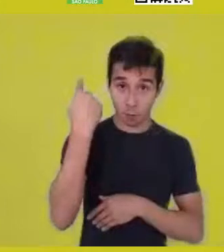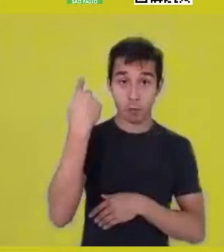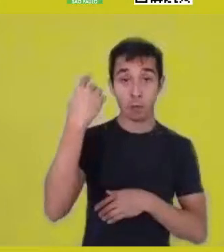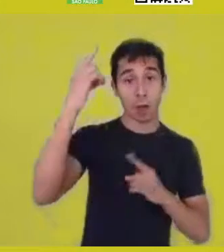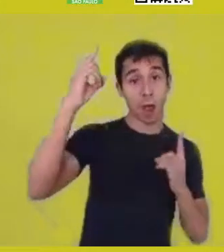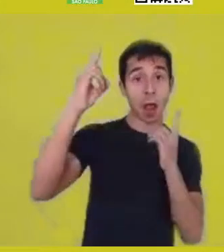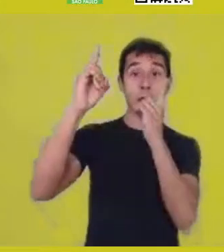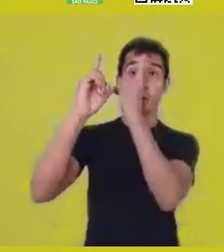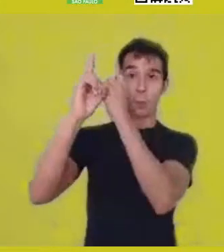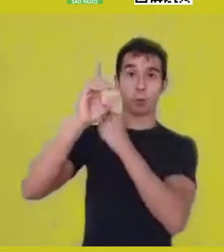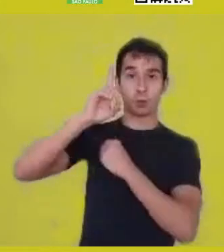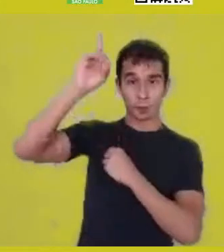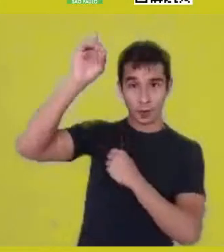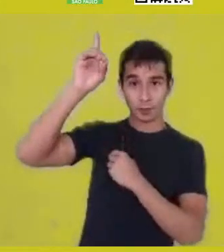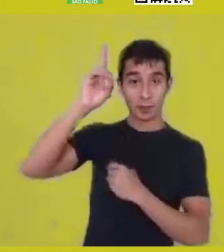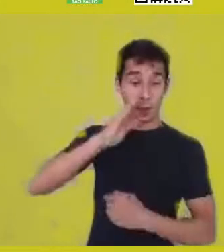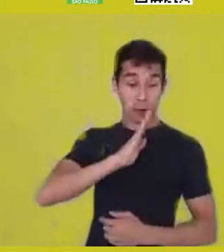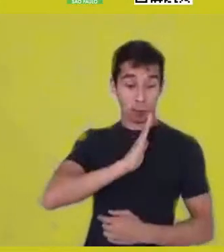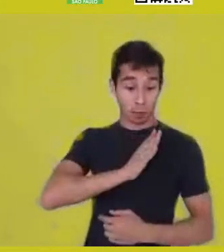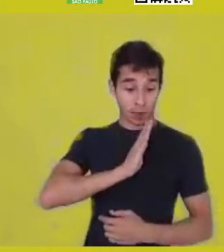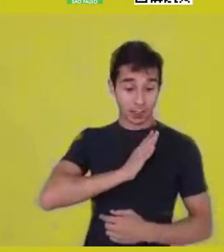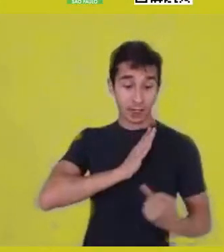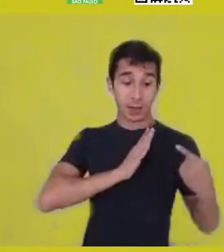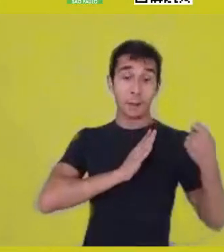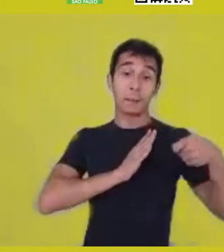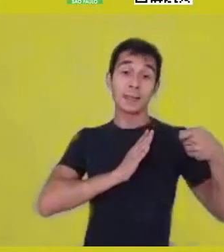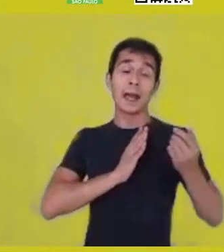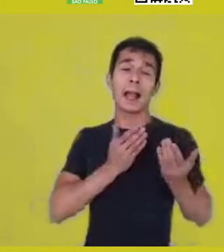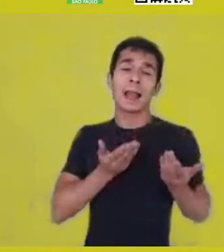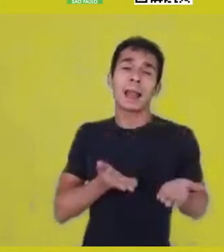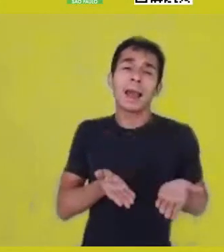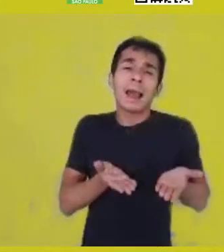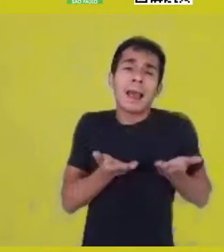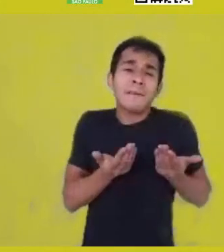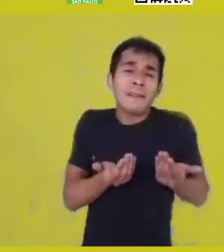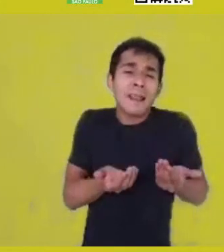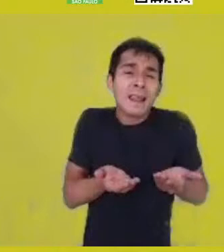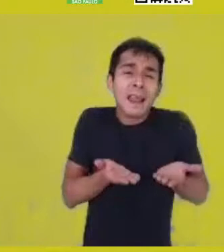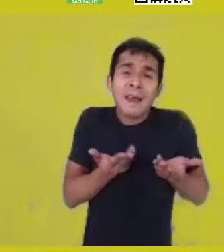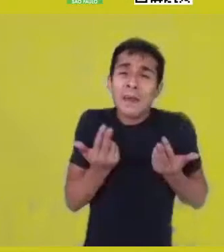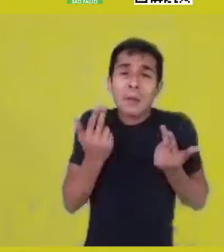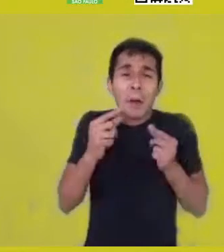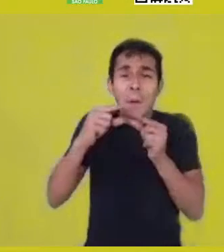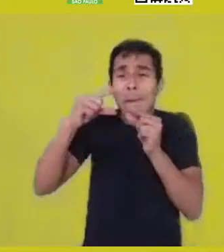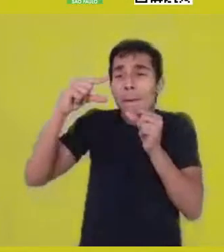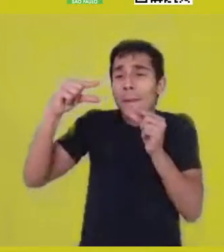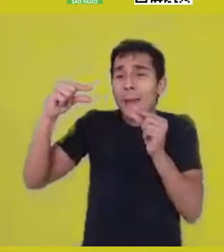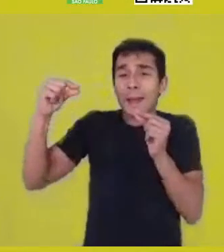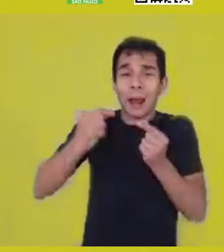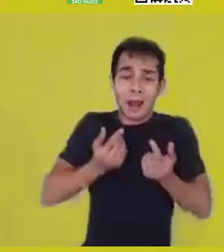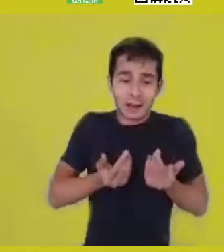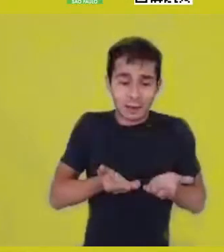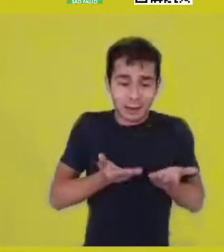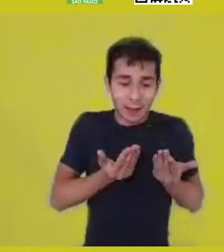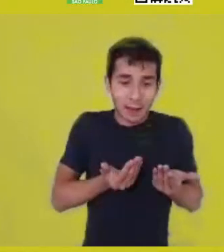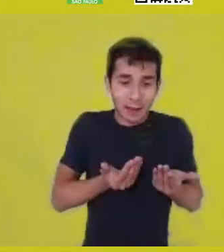your heart should be lighter than a feather. And what does that mean?